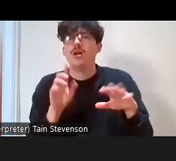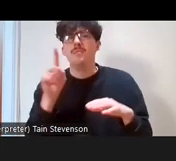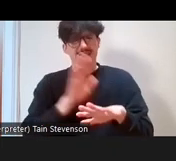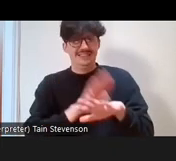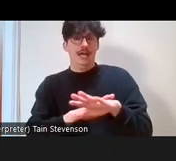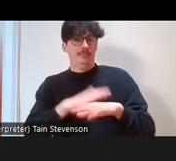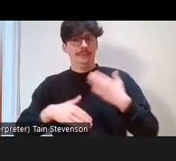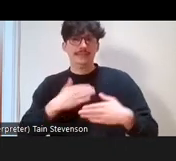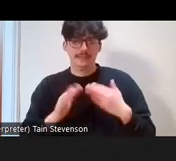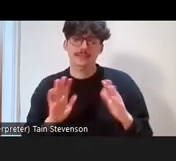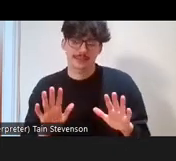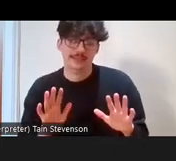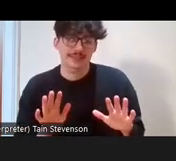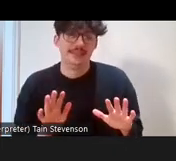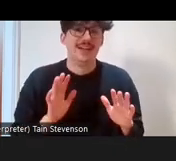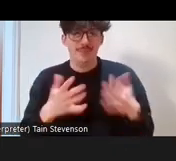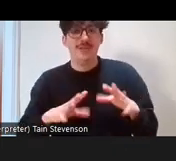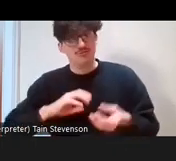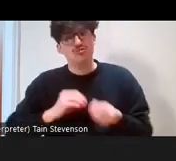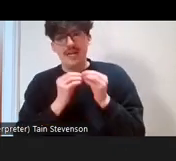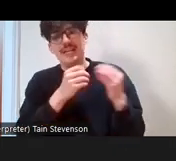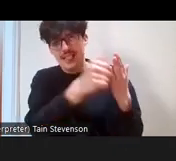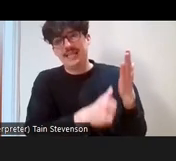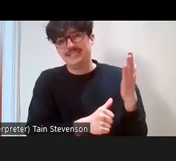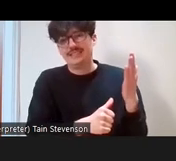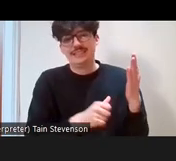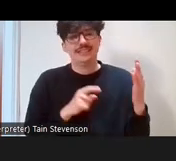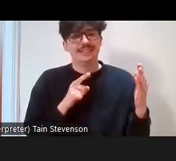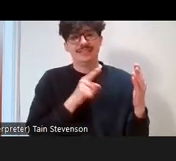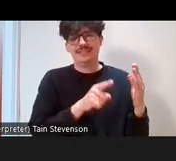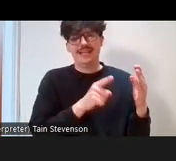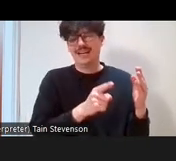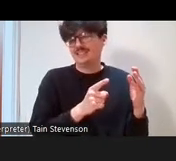time, and to a list that we prepared which is an extensive and you might have had other things on